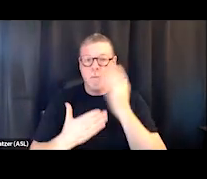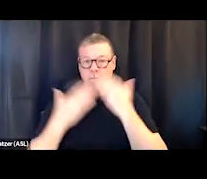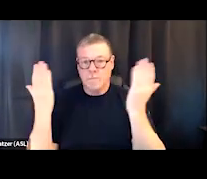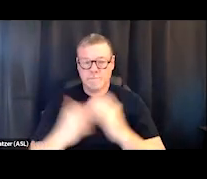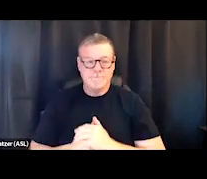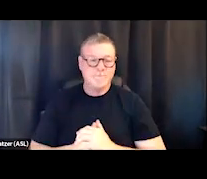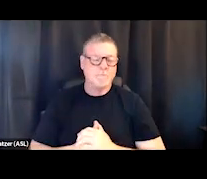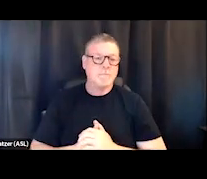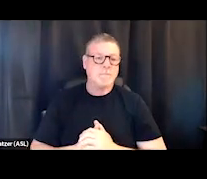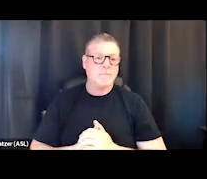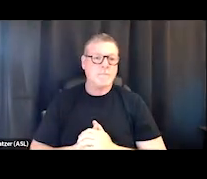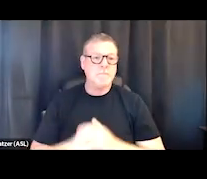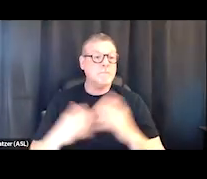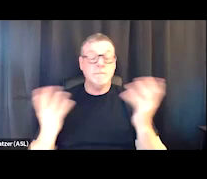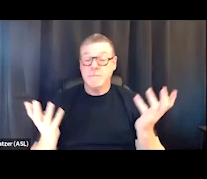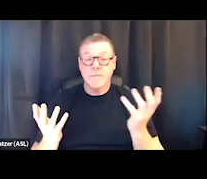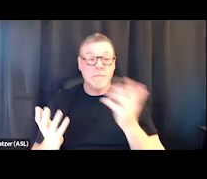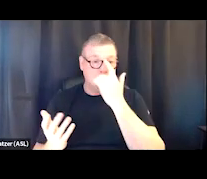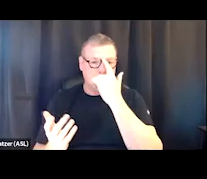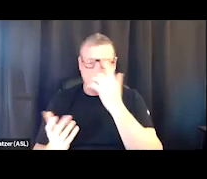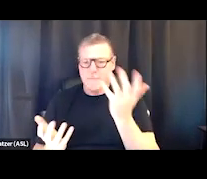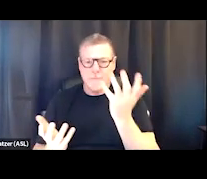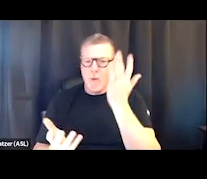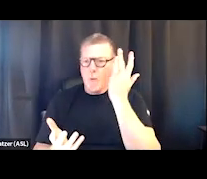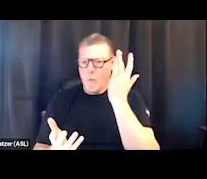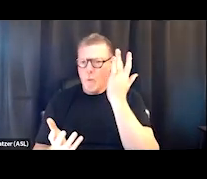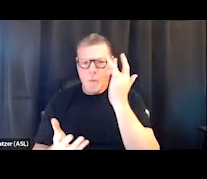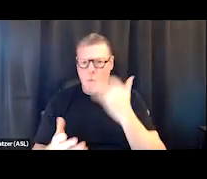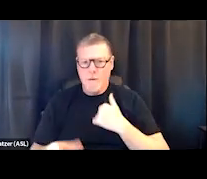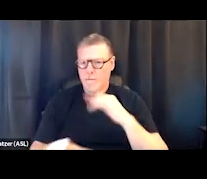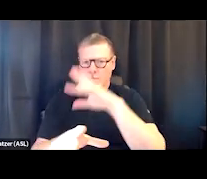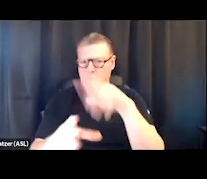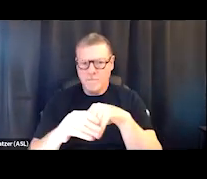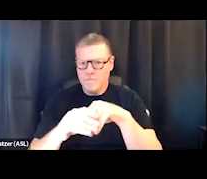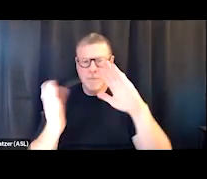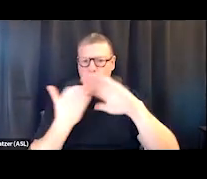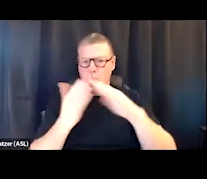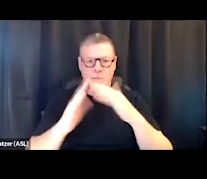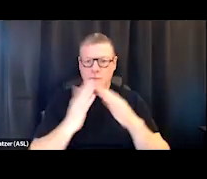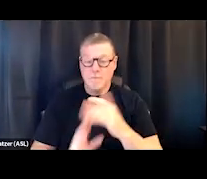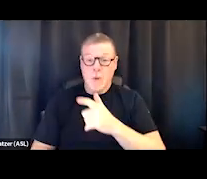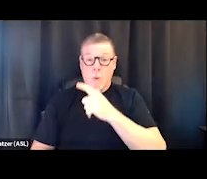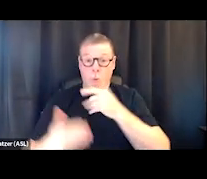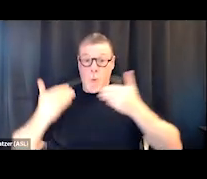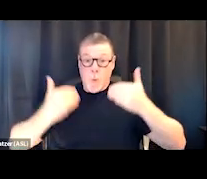And, you know, why do we exist in the community? Again, who are we and who are we not?